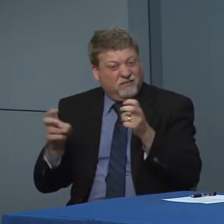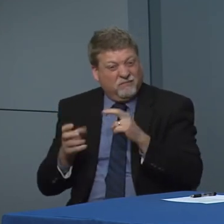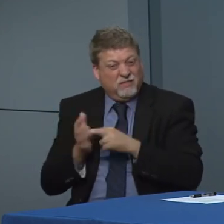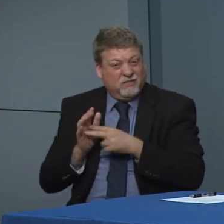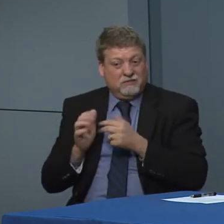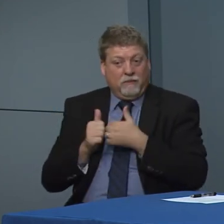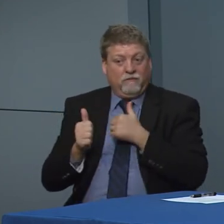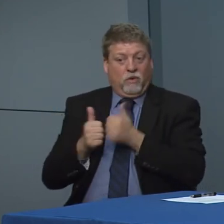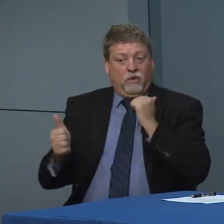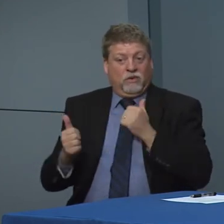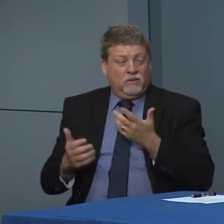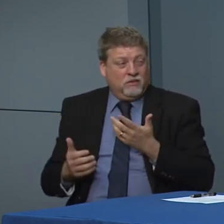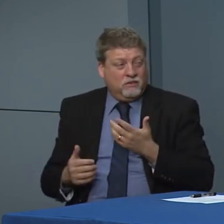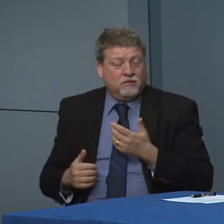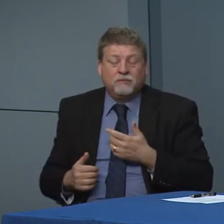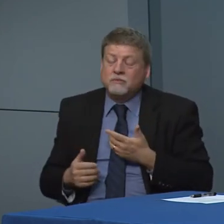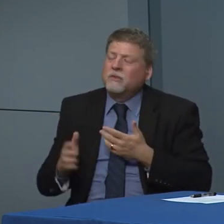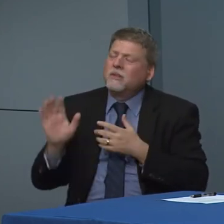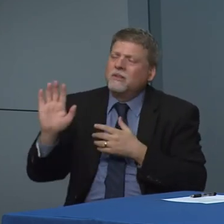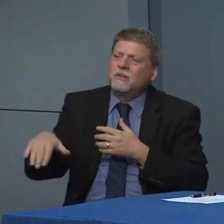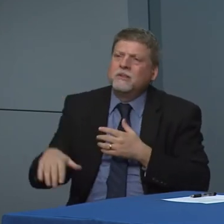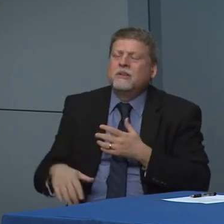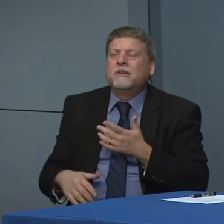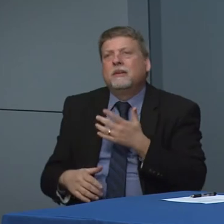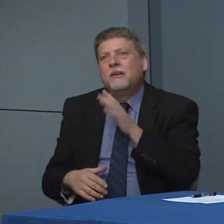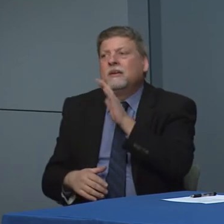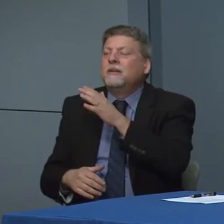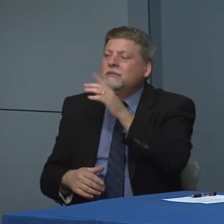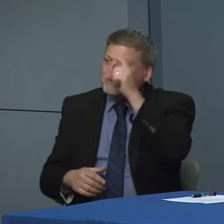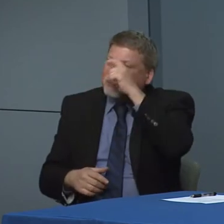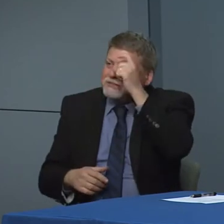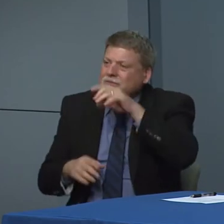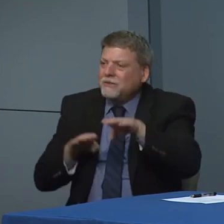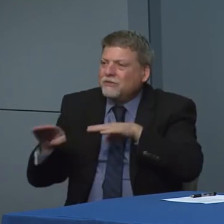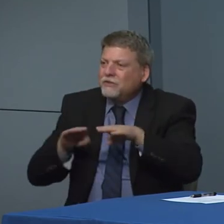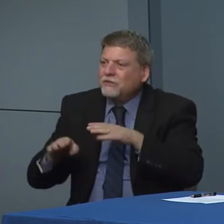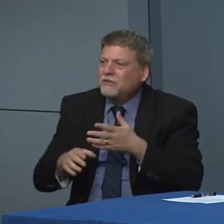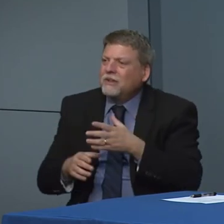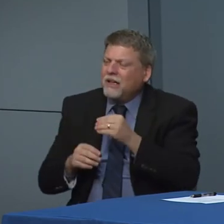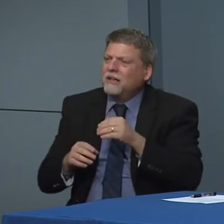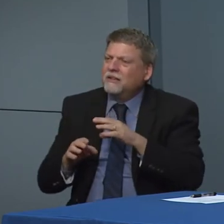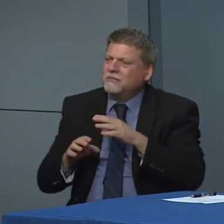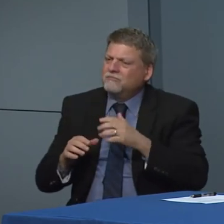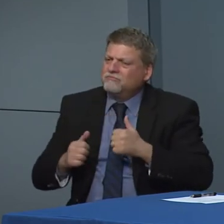talking about since week don't all know. We're asking folks to use their best judgment and to be